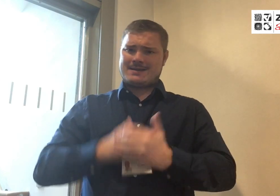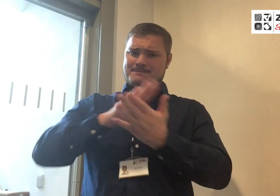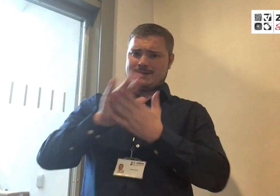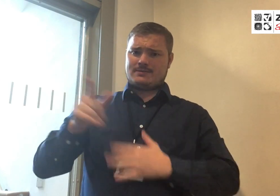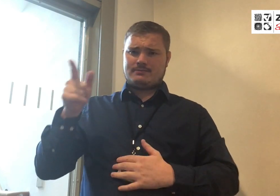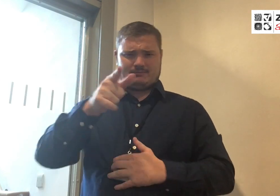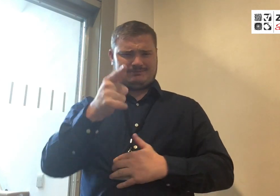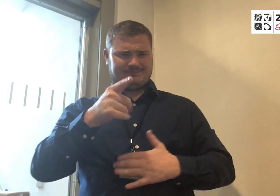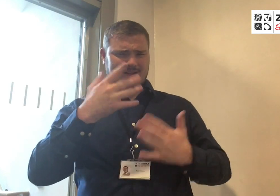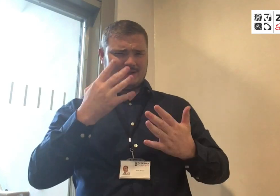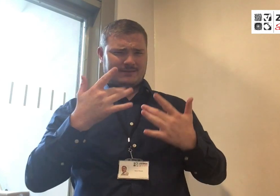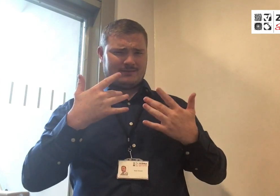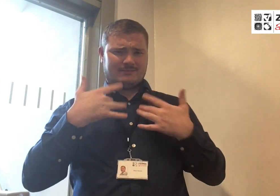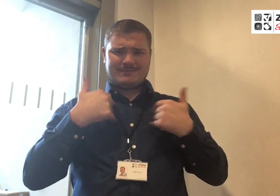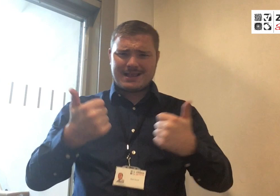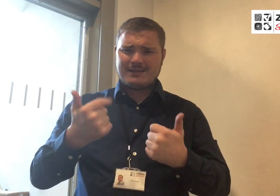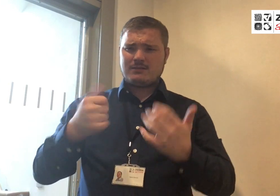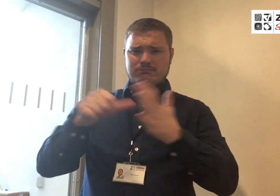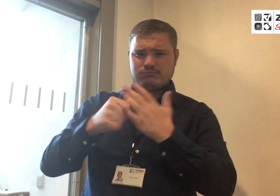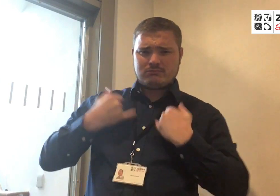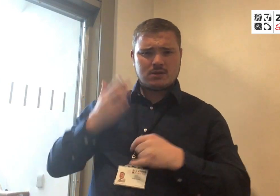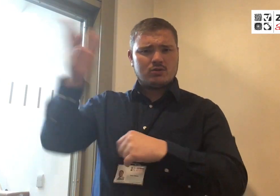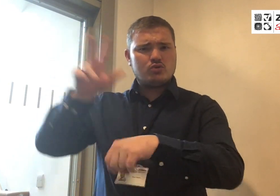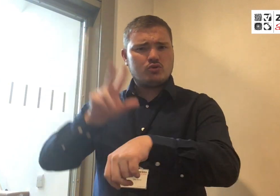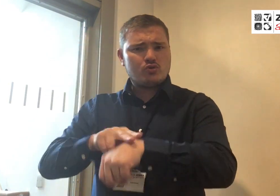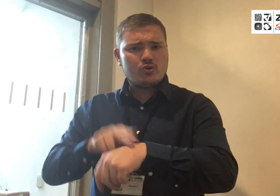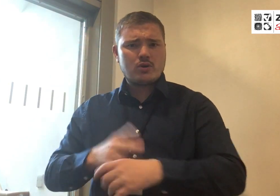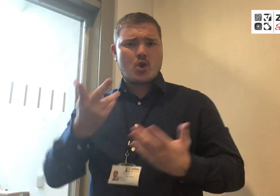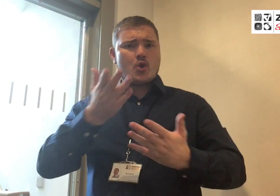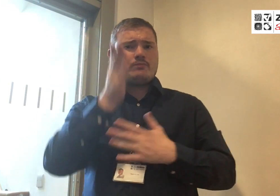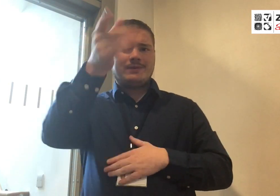This is an initiative to help resolve the communication issues